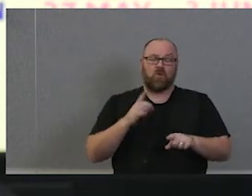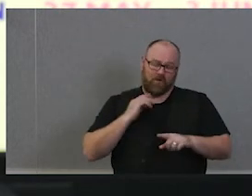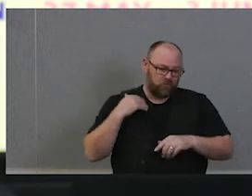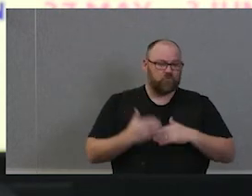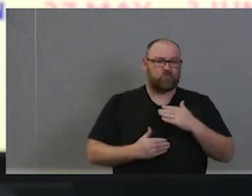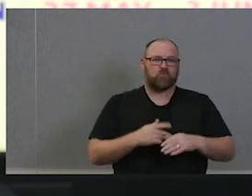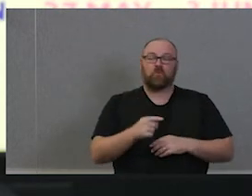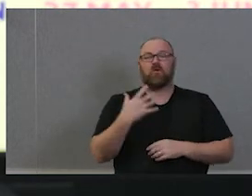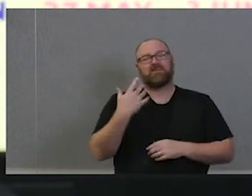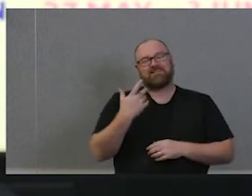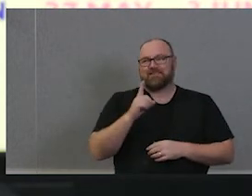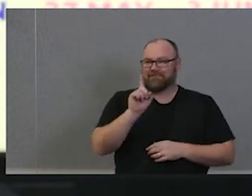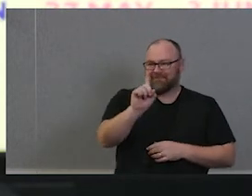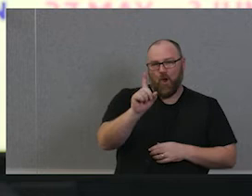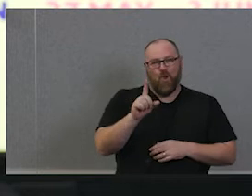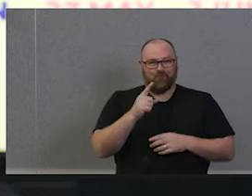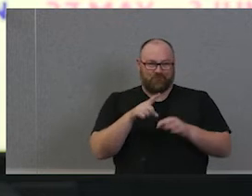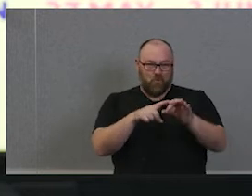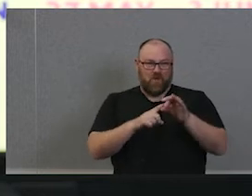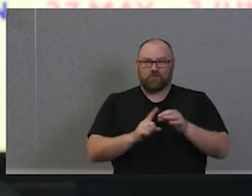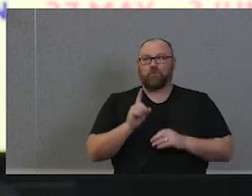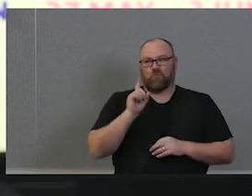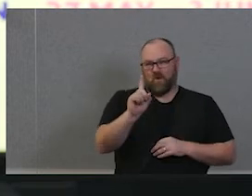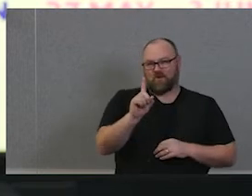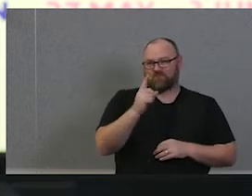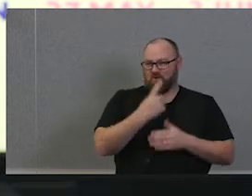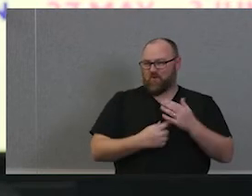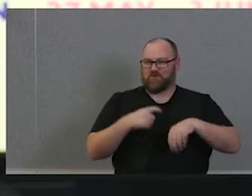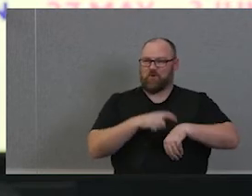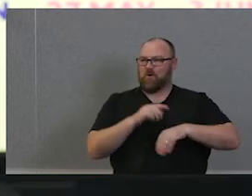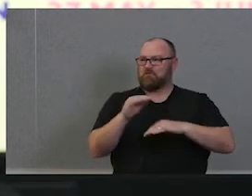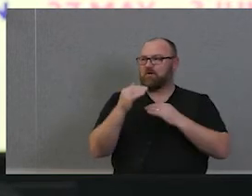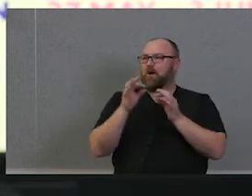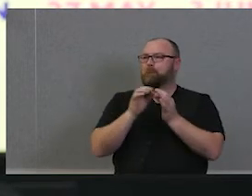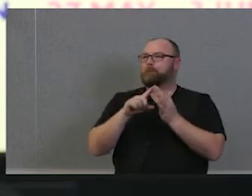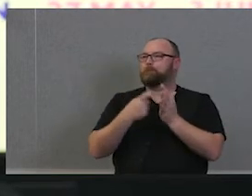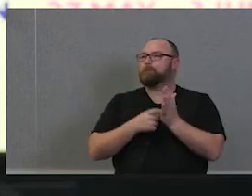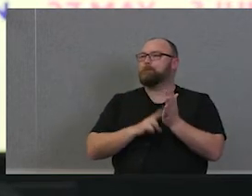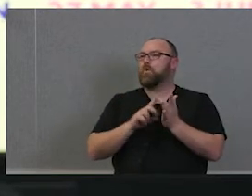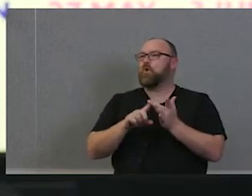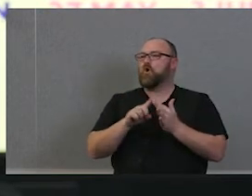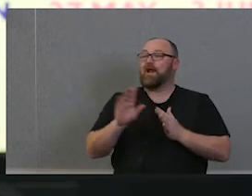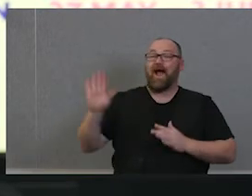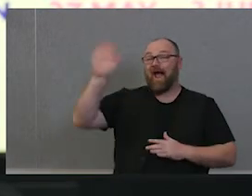question, and I can see burning illusions waving her hand madly to